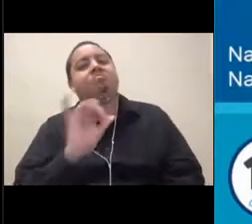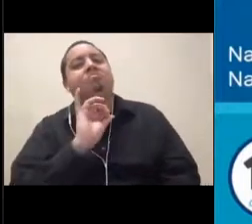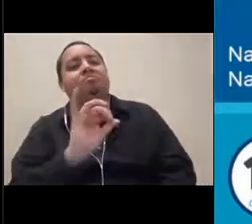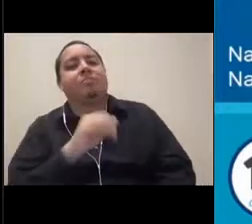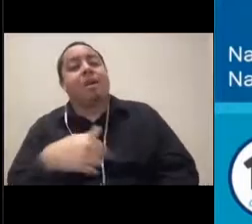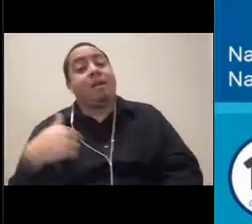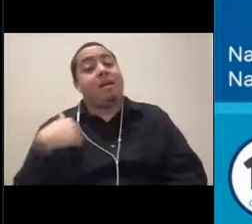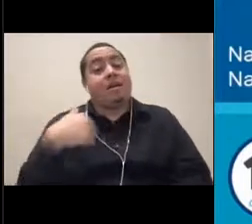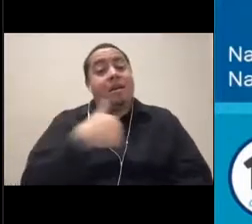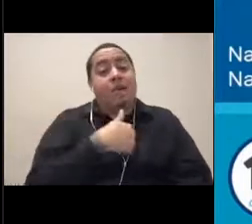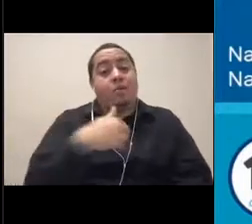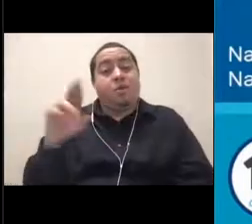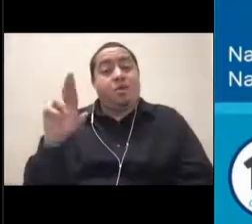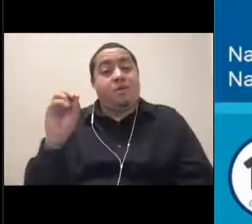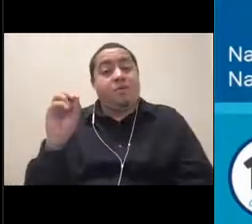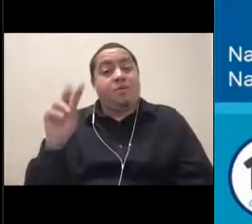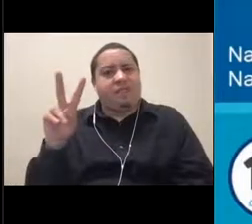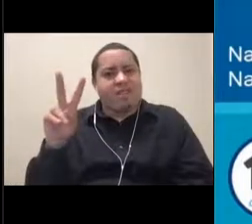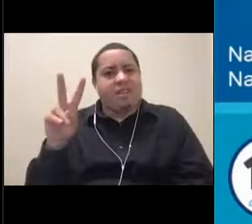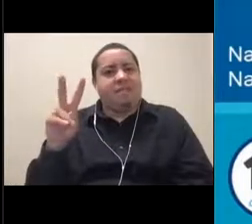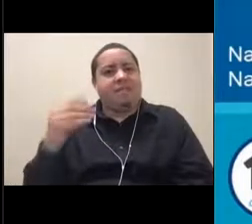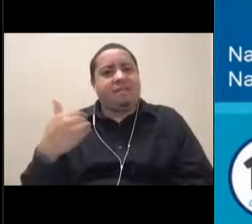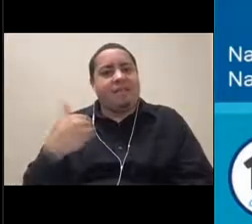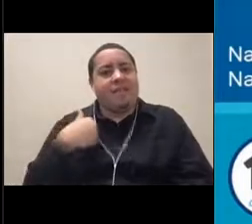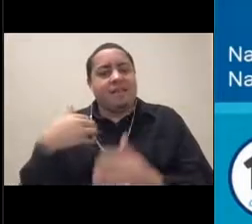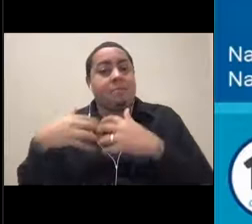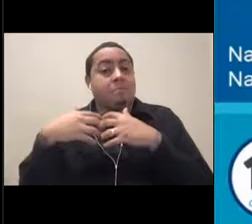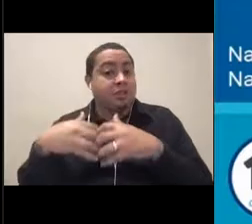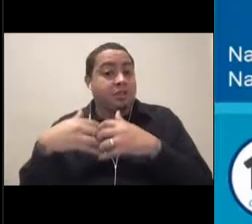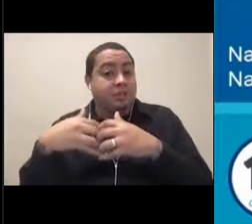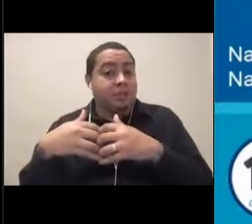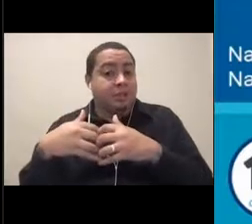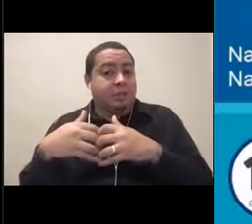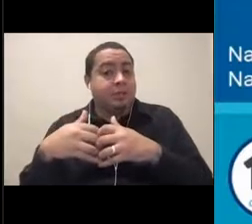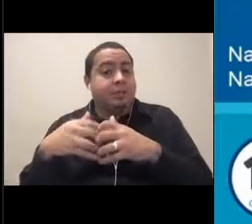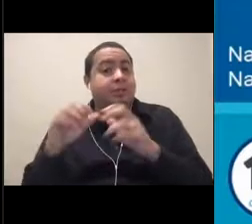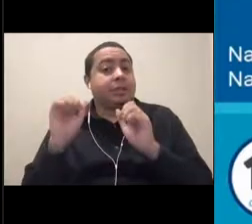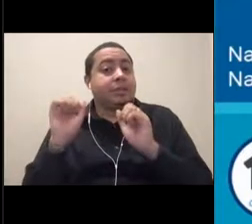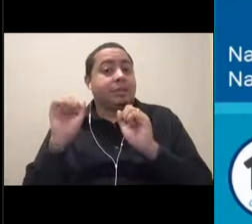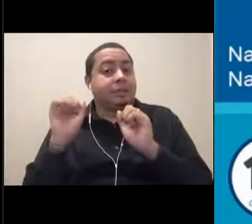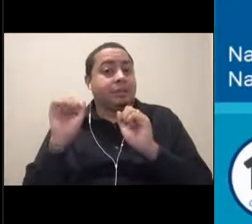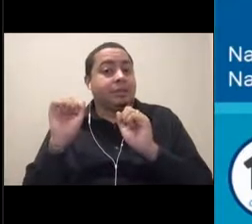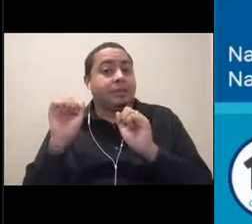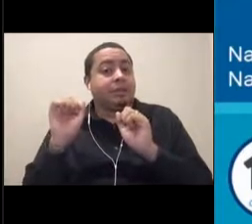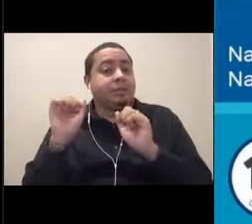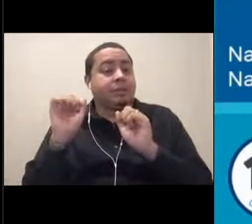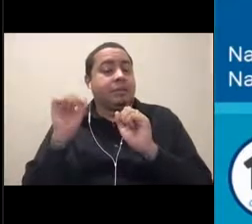I mentioned is pretty simple, and it only goes to a depth of about 15 feet, right, 'cause our tank's not that big.